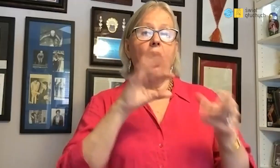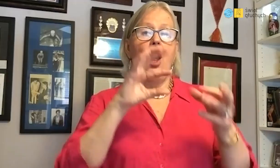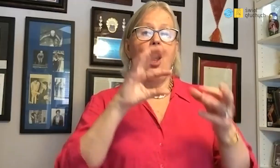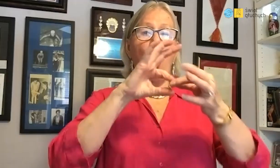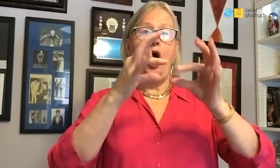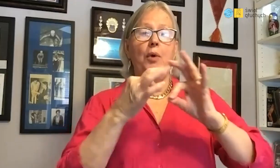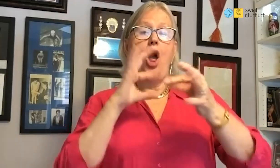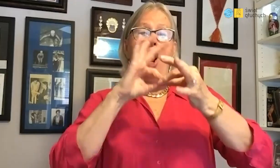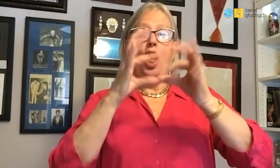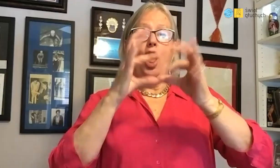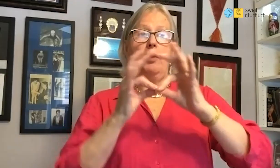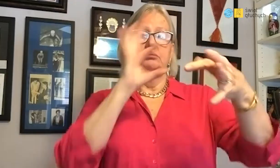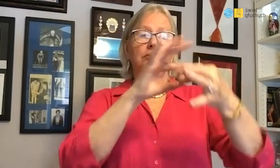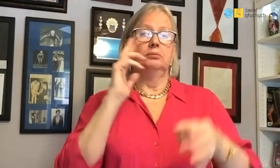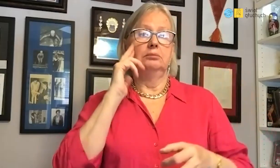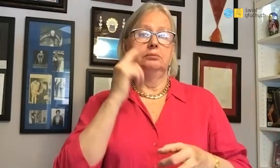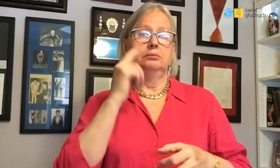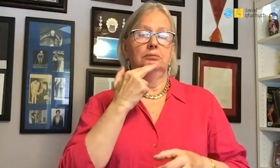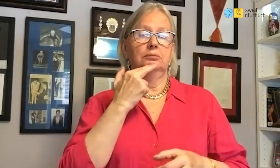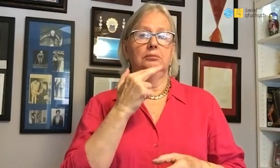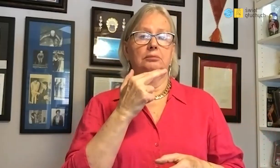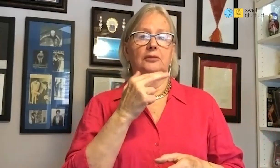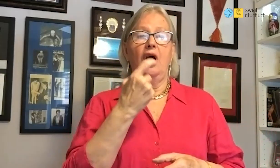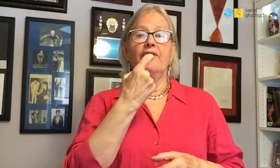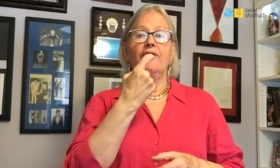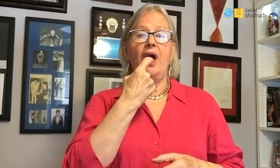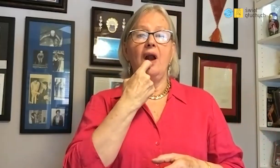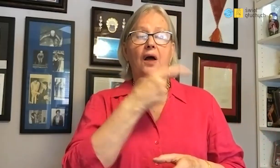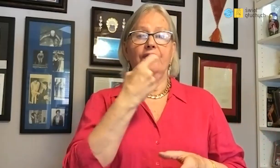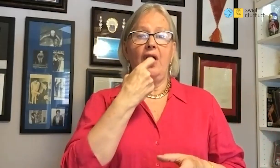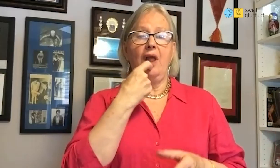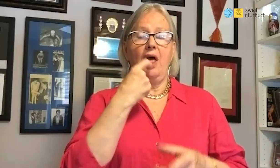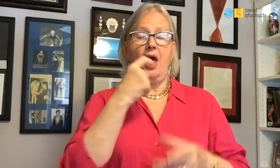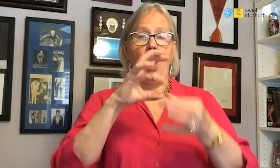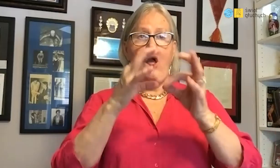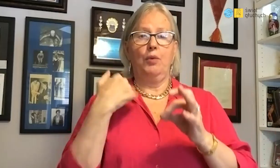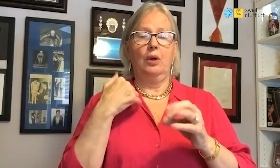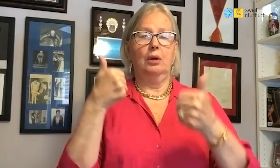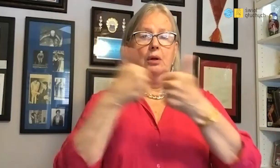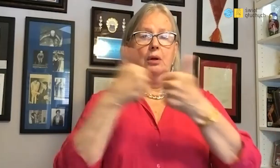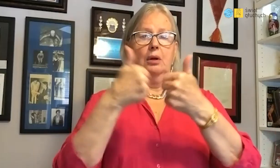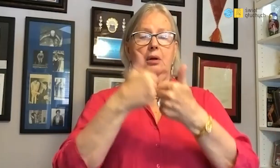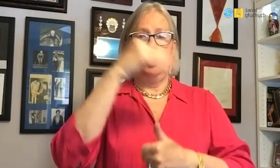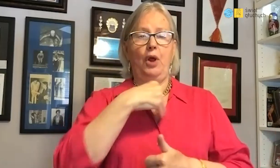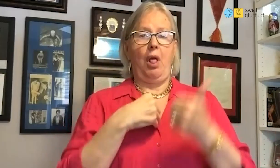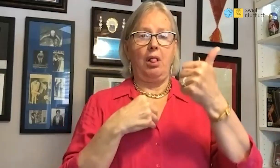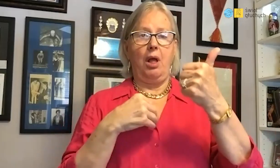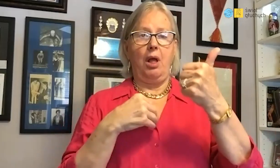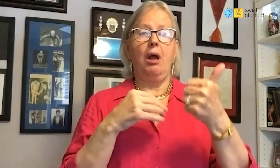Finland Olympics was for the deaf. In addition, I got it Polish championship.